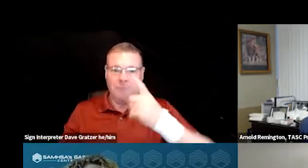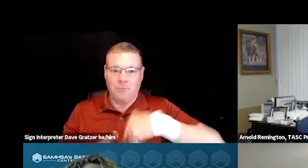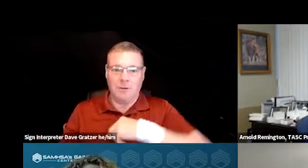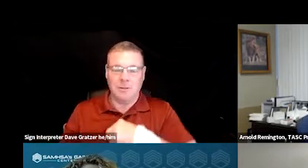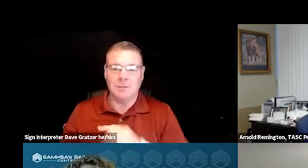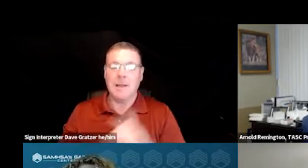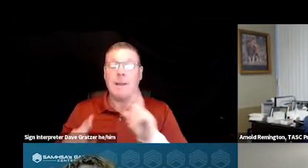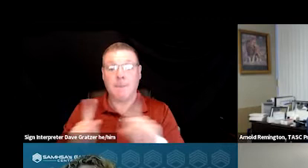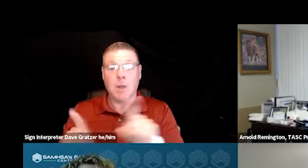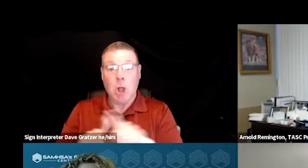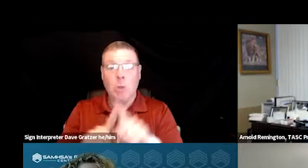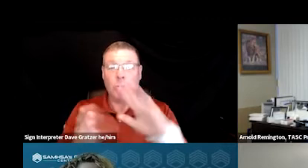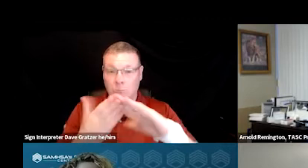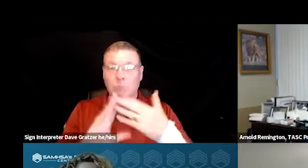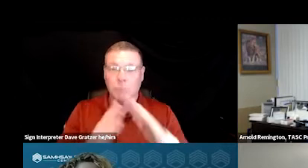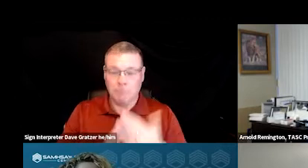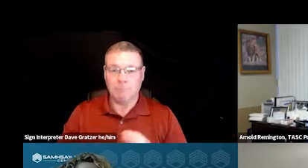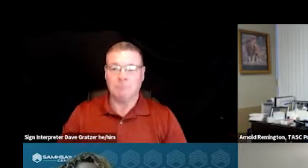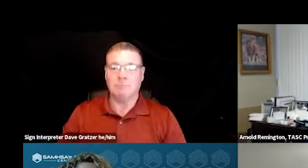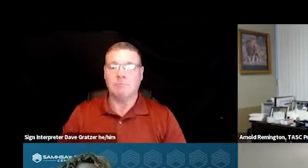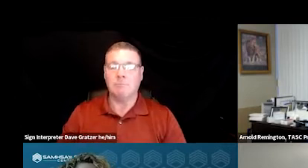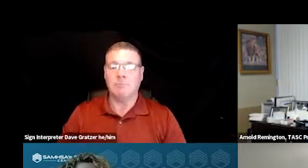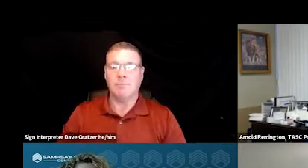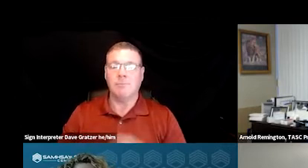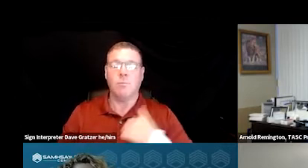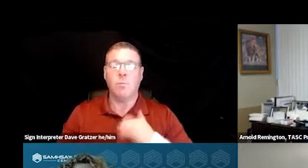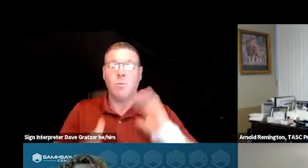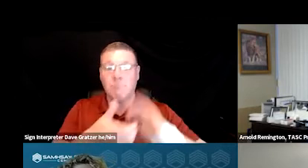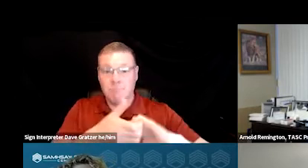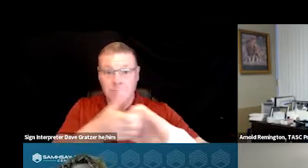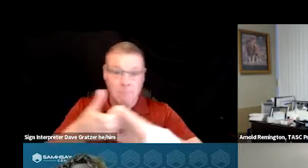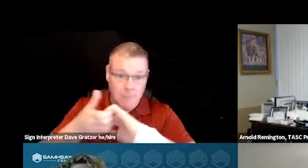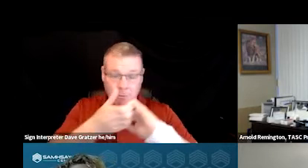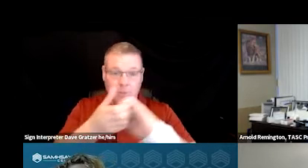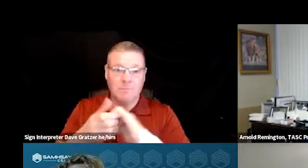but also as a community. We partnered with the Department of Mental Health